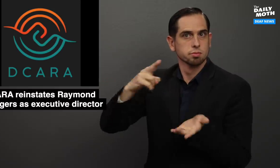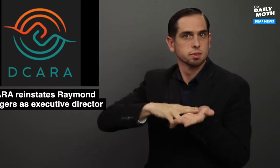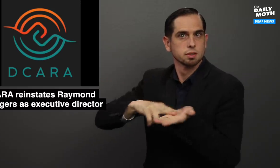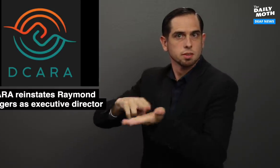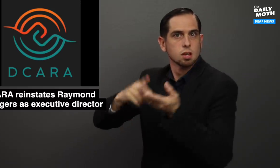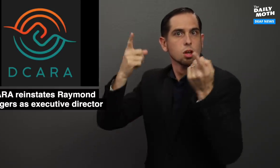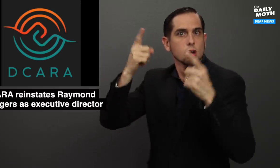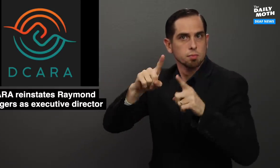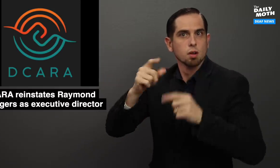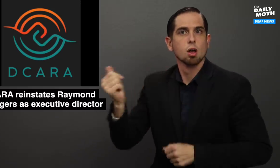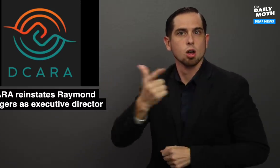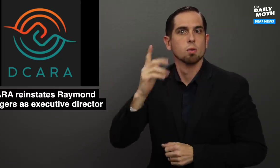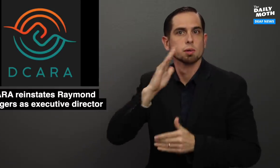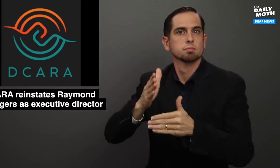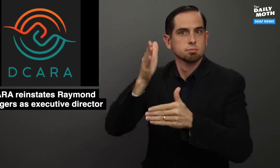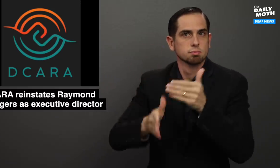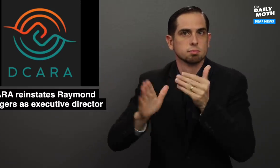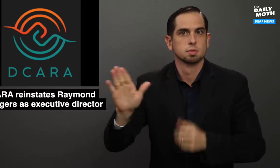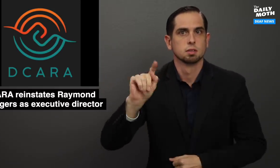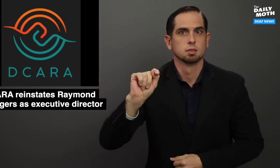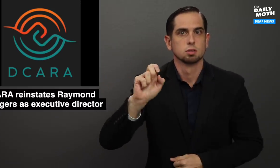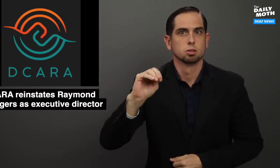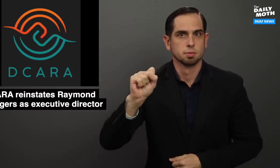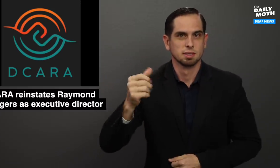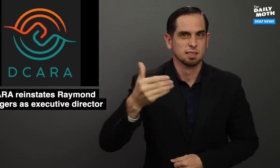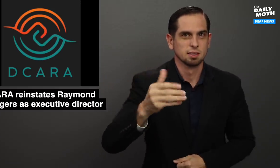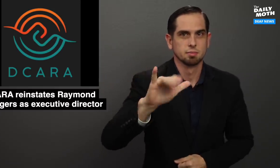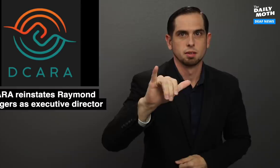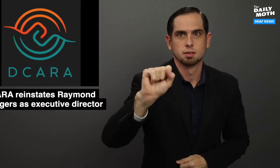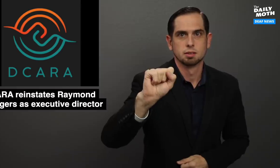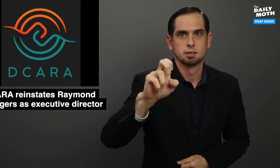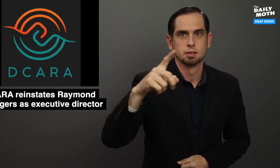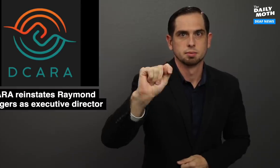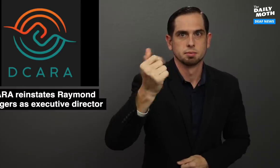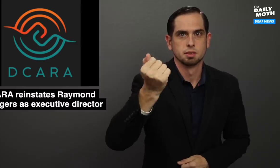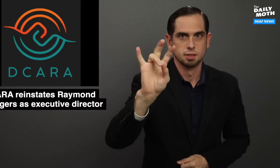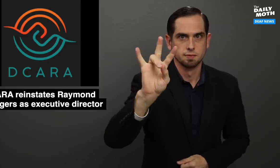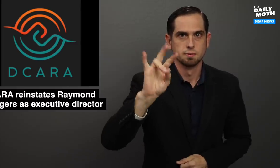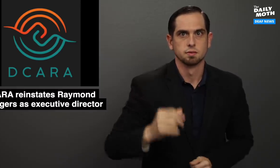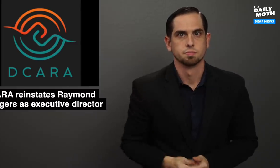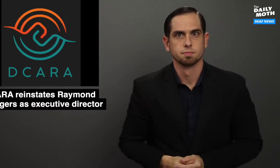an agreement to end their terms by September 17.